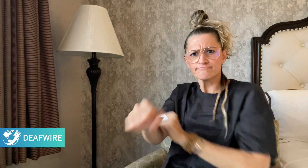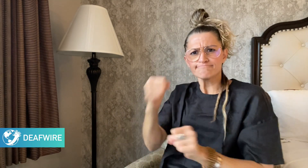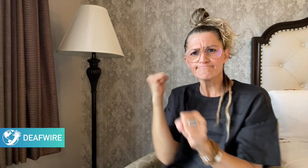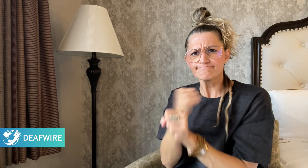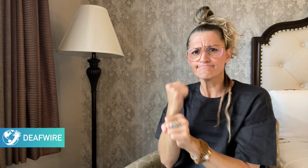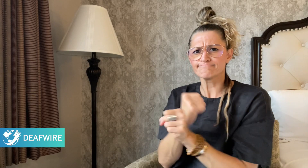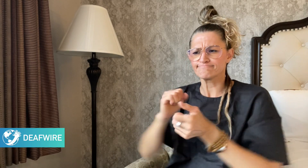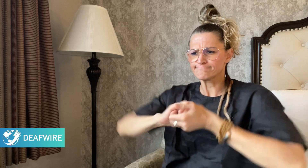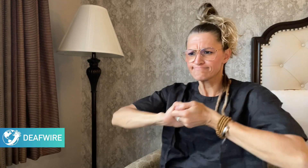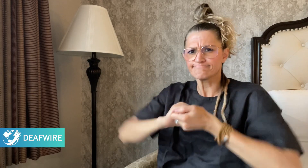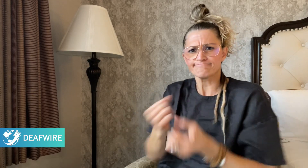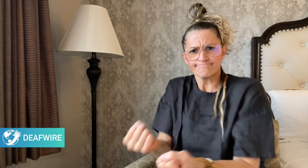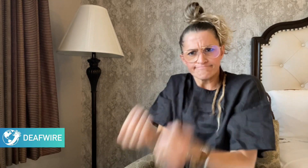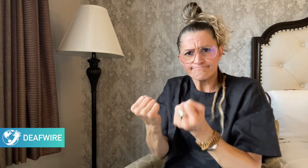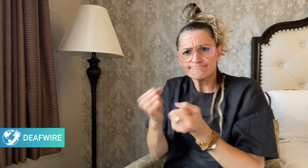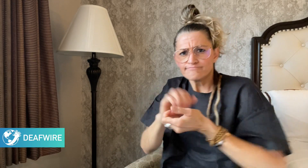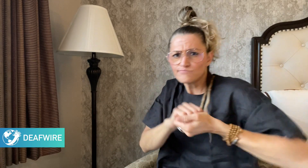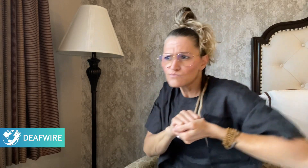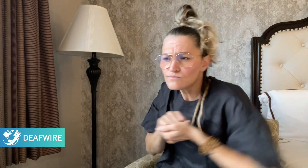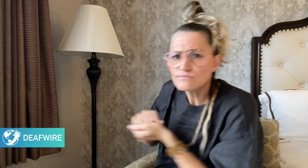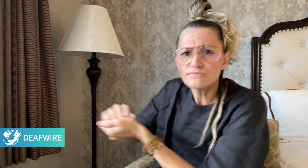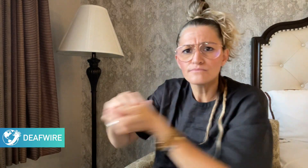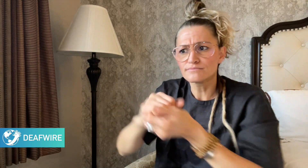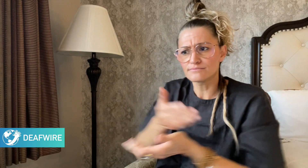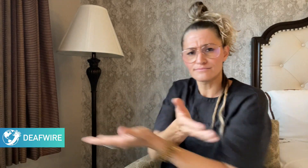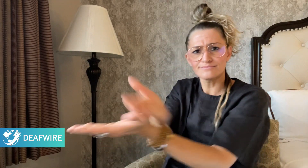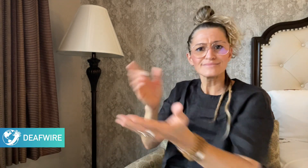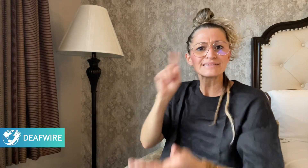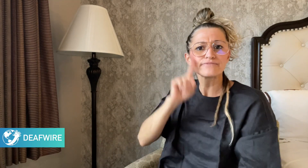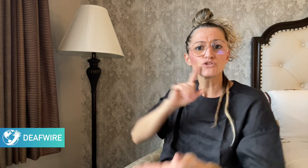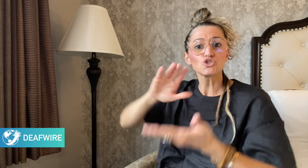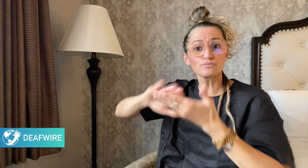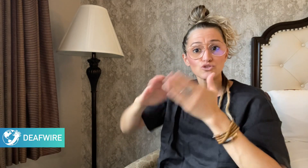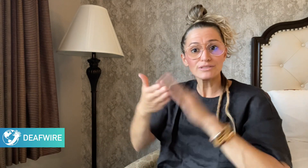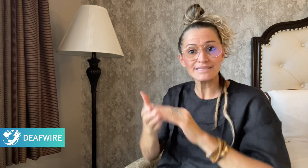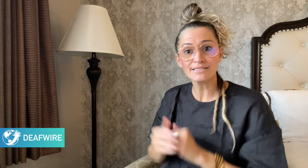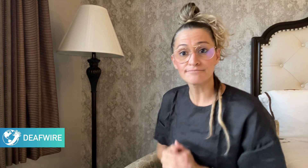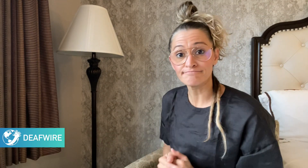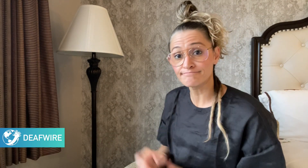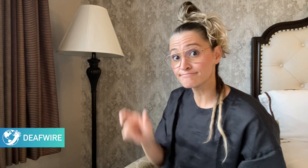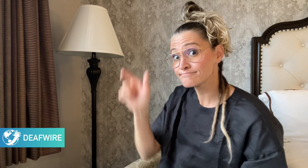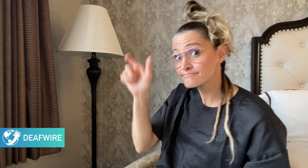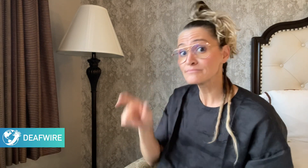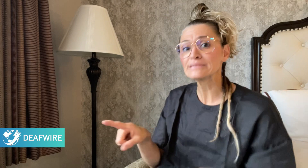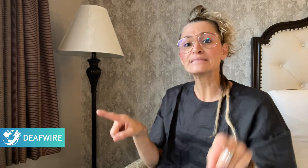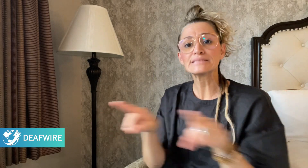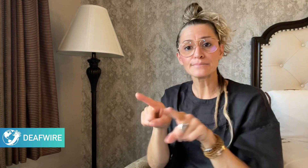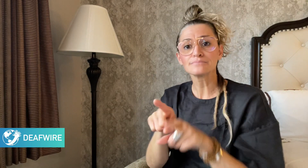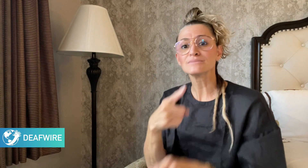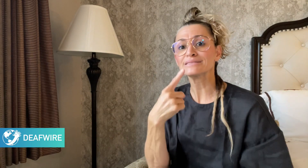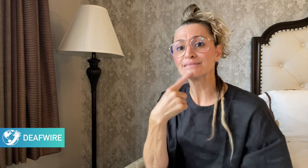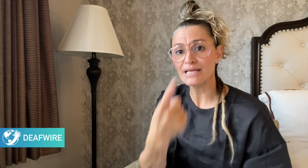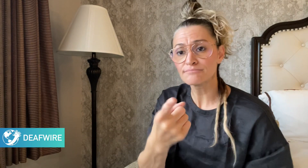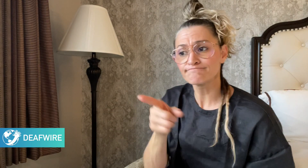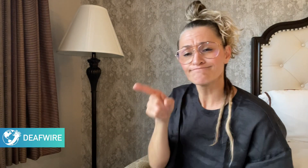Deaf community”. She also said that she really wanted